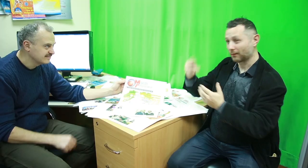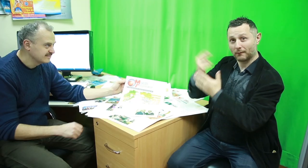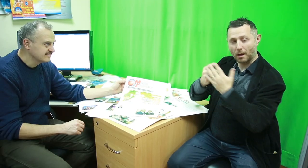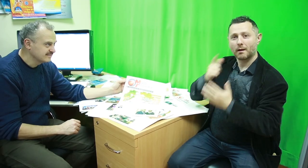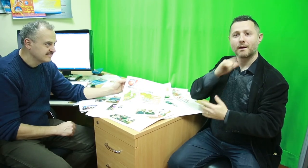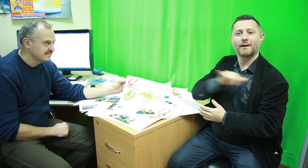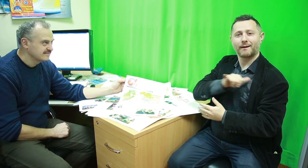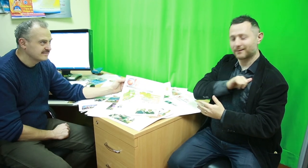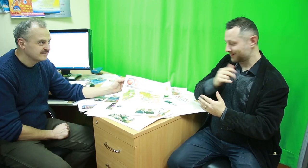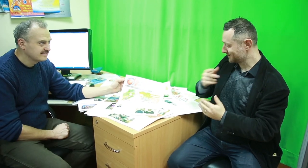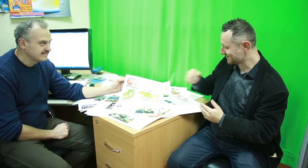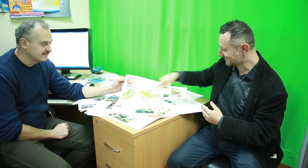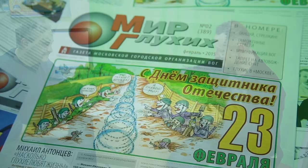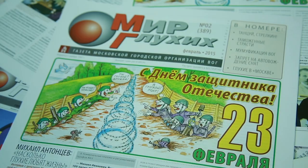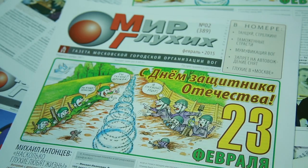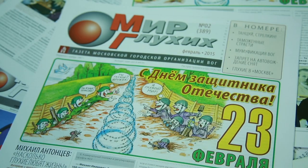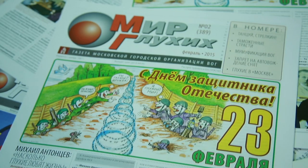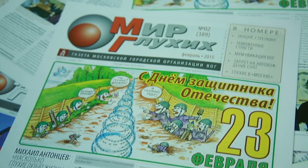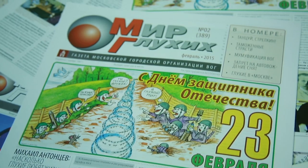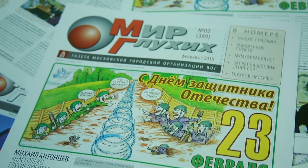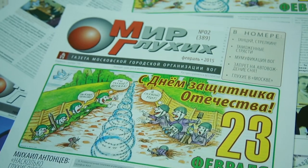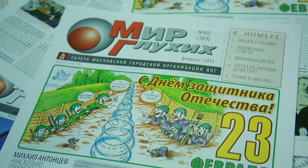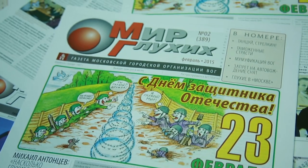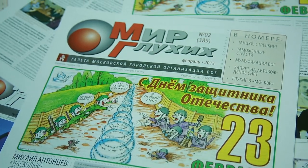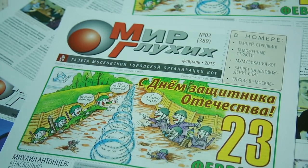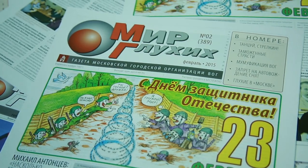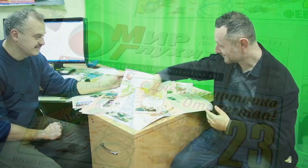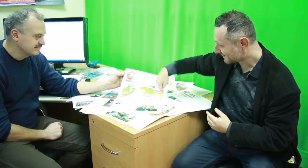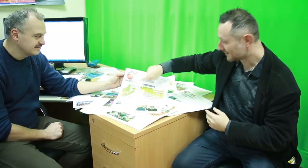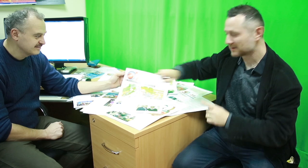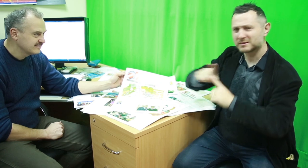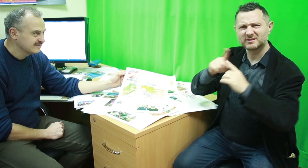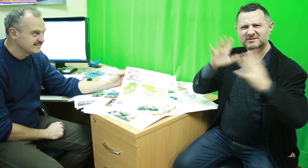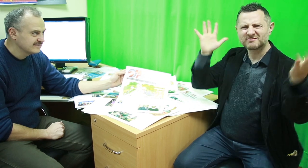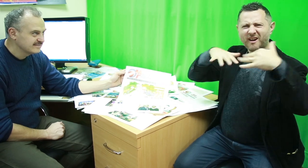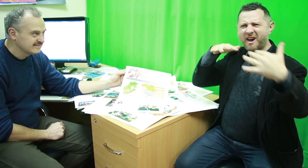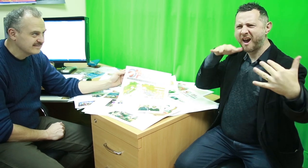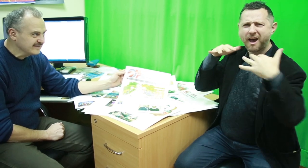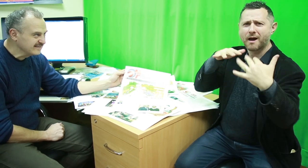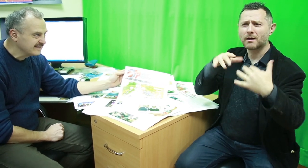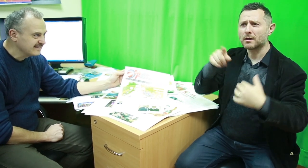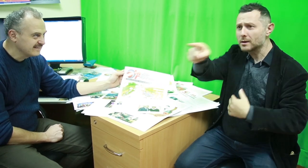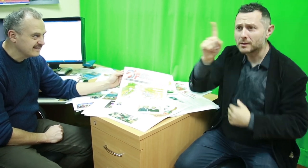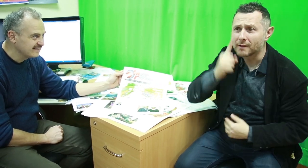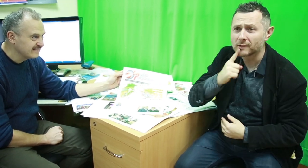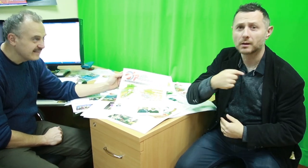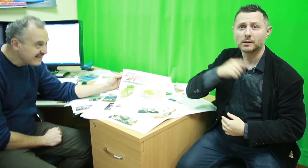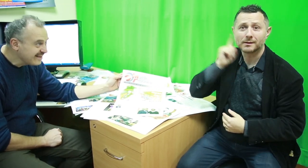Arkady: This illustration is very interesting. (top bubble: Are you Deaf? Friendship!) (right bubble: I am Deaf! Peace!) (left bubble: Where are you? Dangerous!) Arkady: “Are you Deaf? Yes, I’m Deaf. Let’s